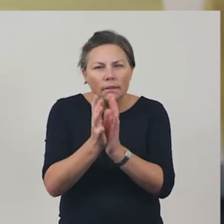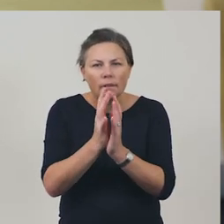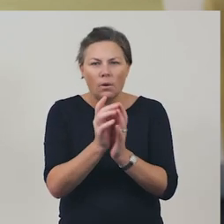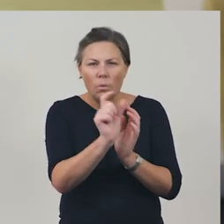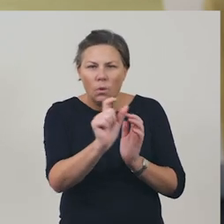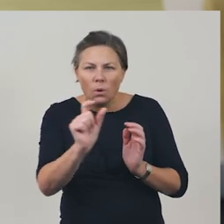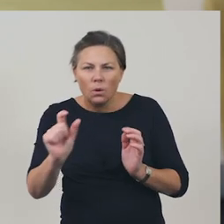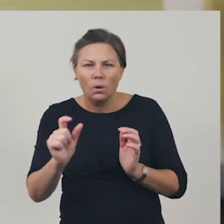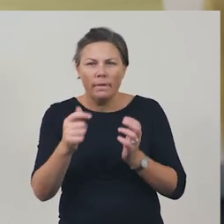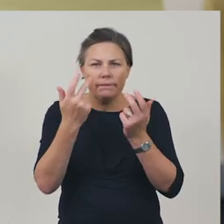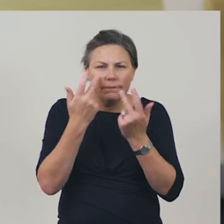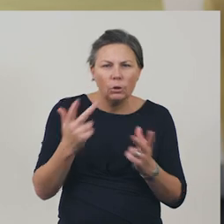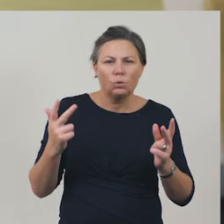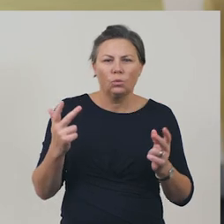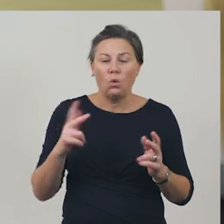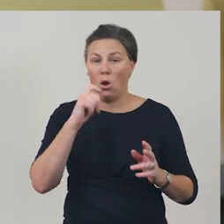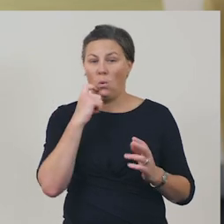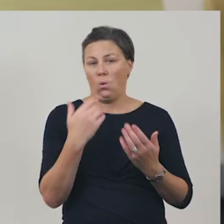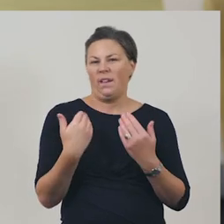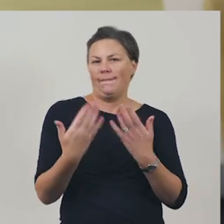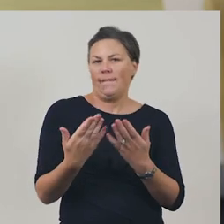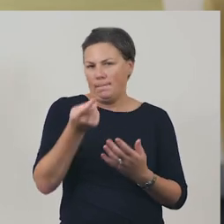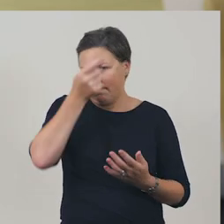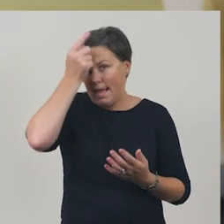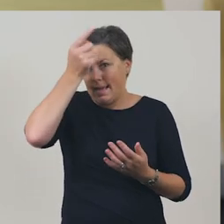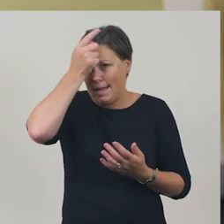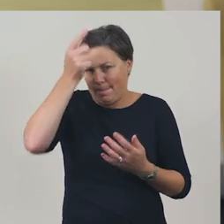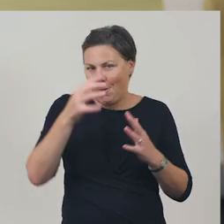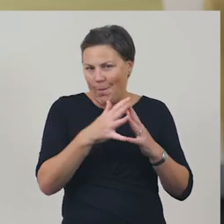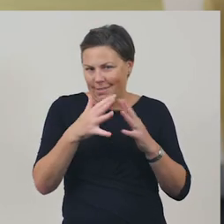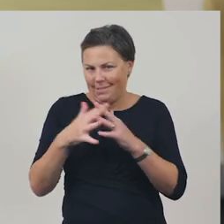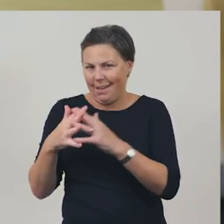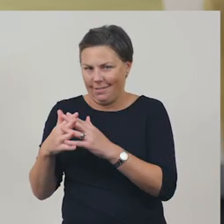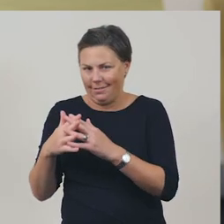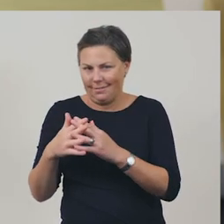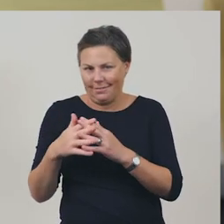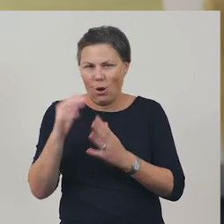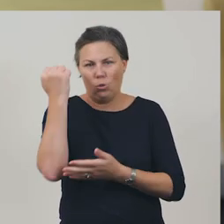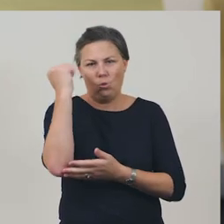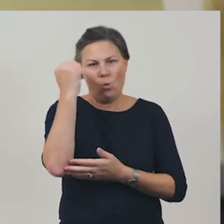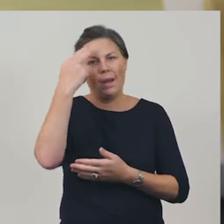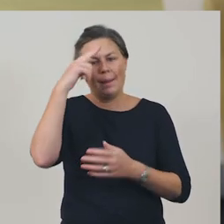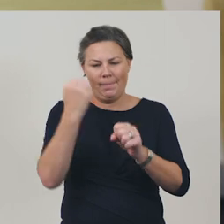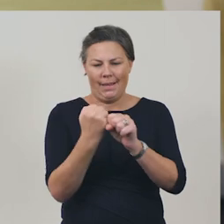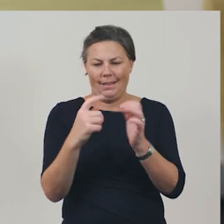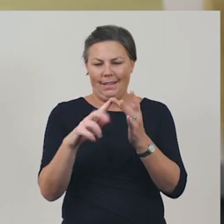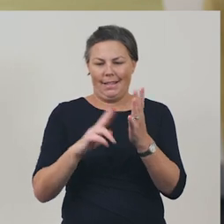Let’s have a look at a mock website for toys called Ginkis, to see how advertising on websites works.